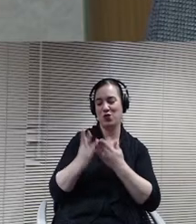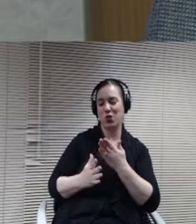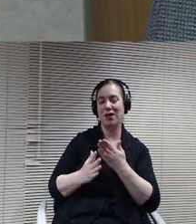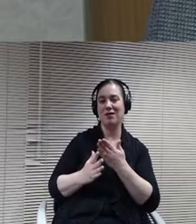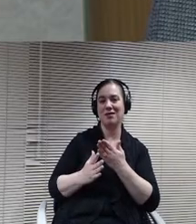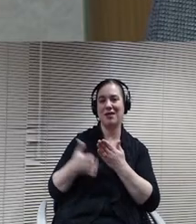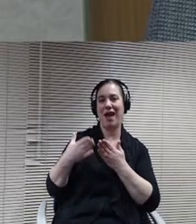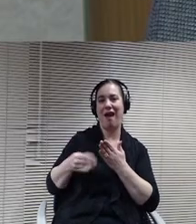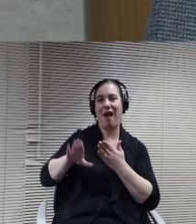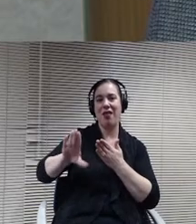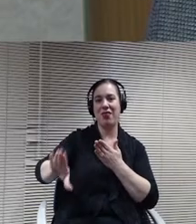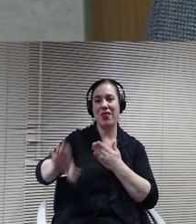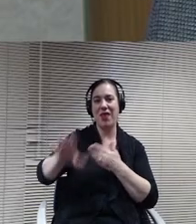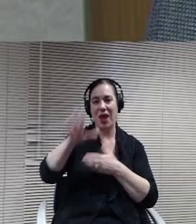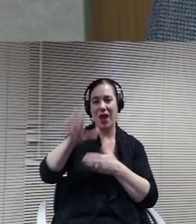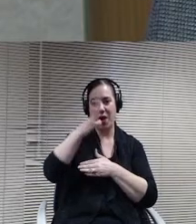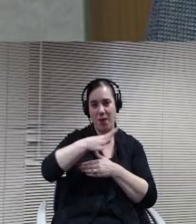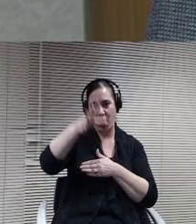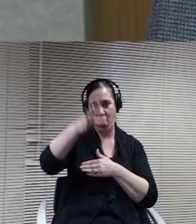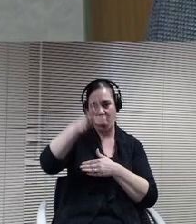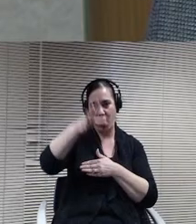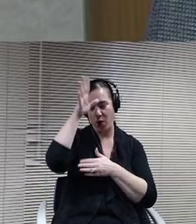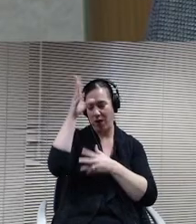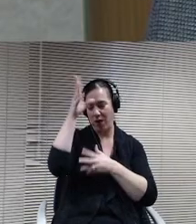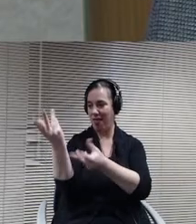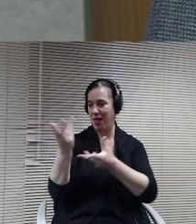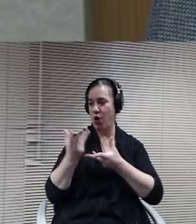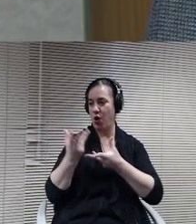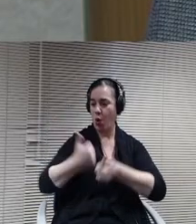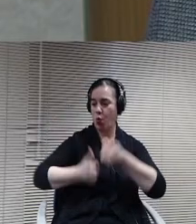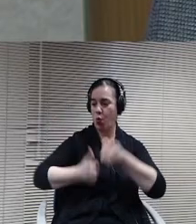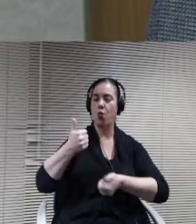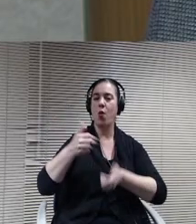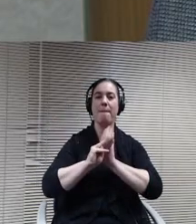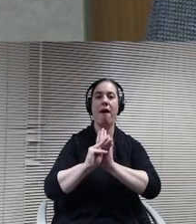model they want to be on that took longer than we had thought